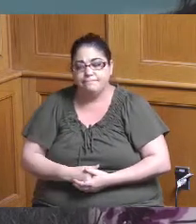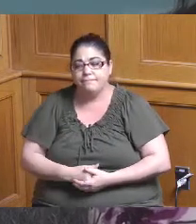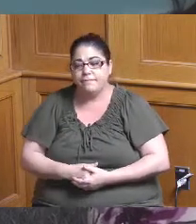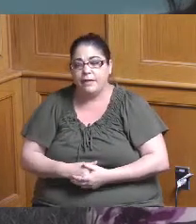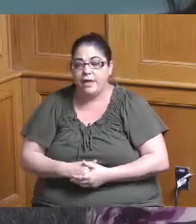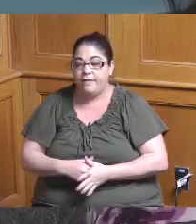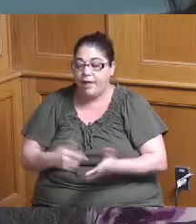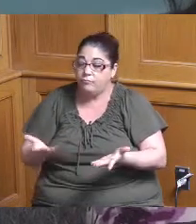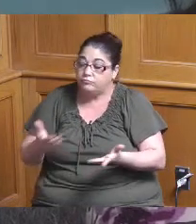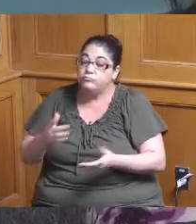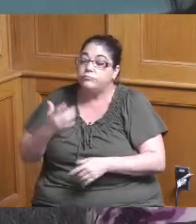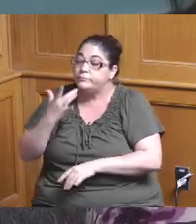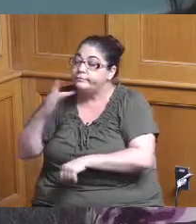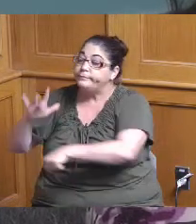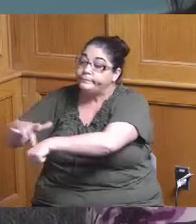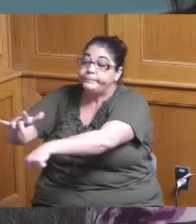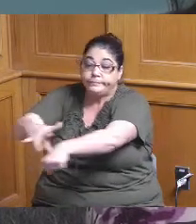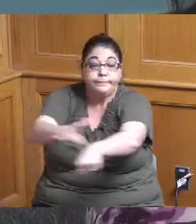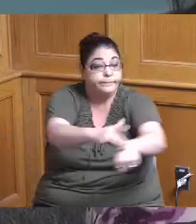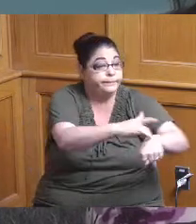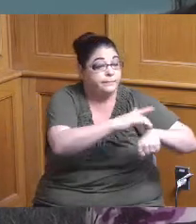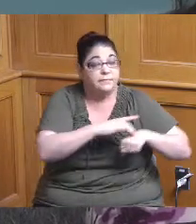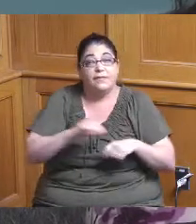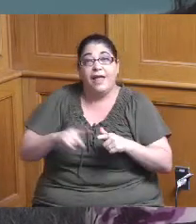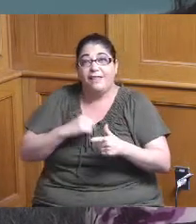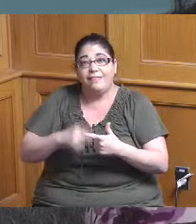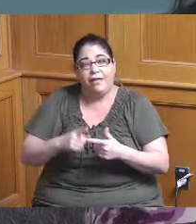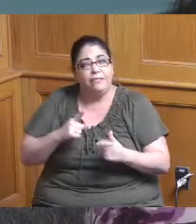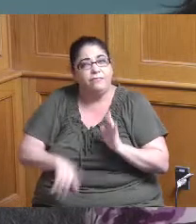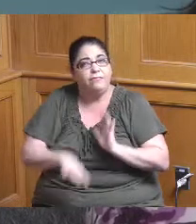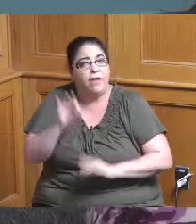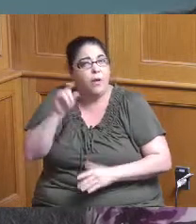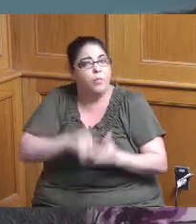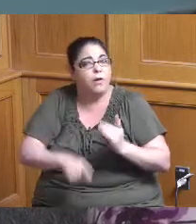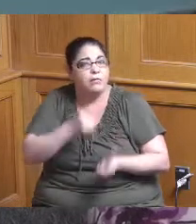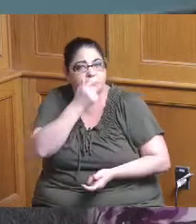it's a great thing and particularly at a time right now where people are having a hard time